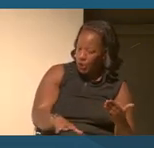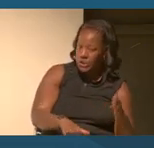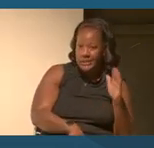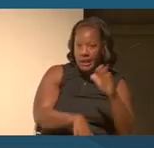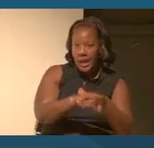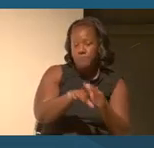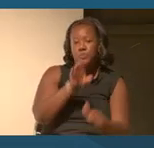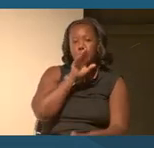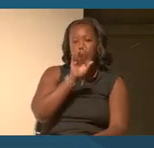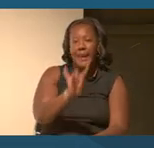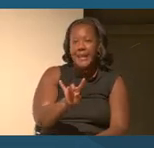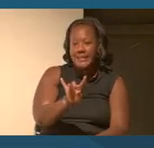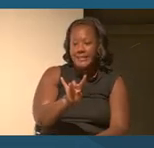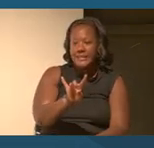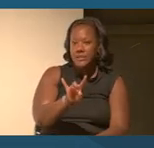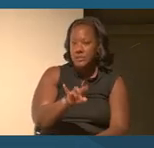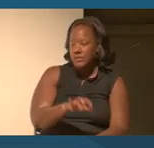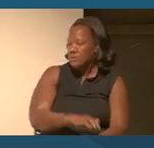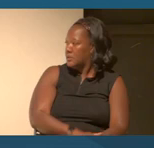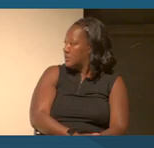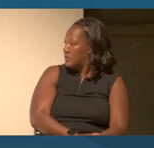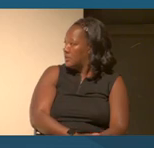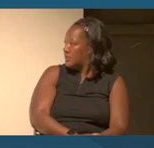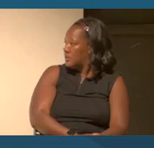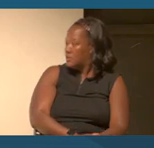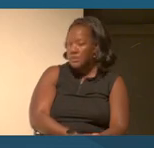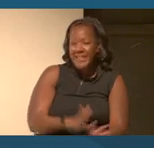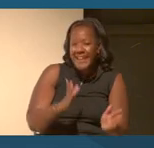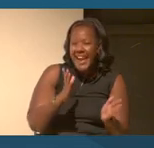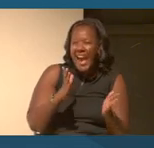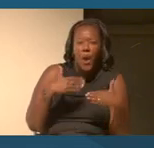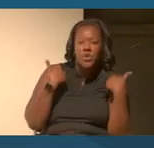as the main audience? How young is too young?